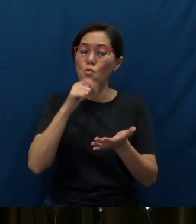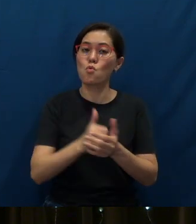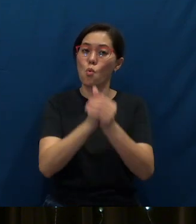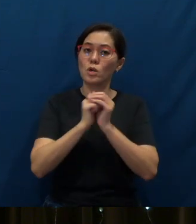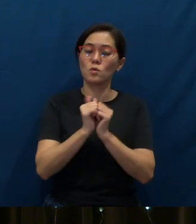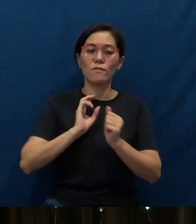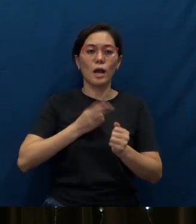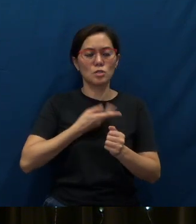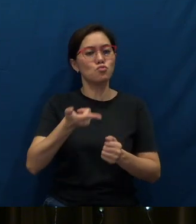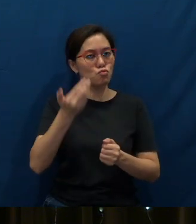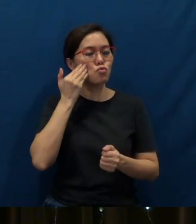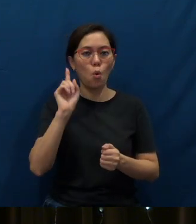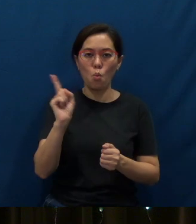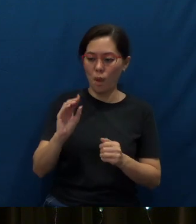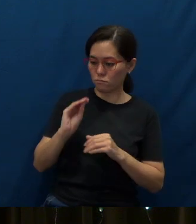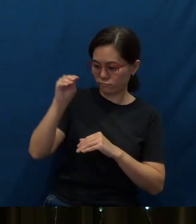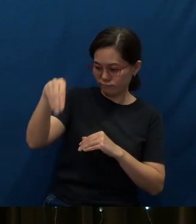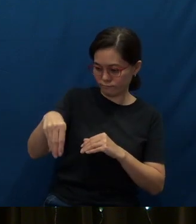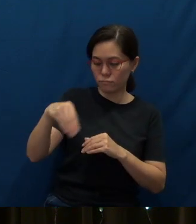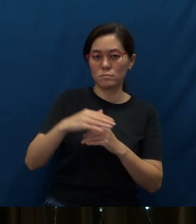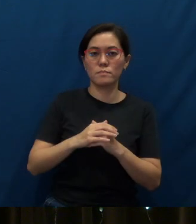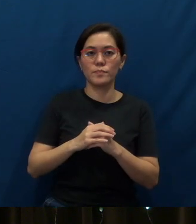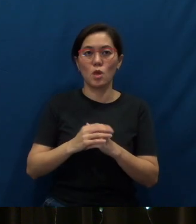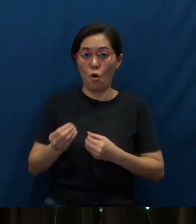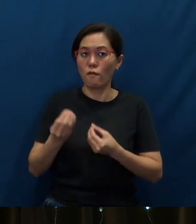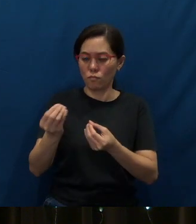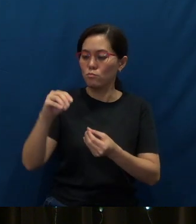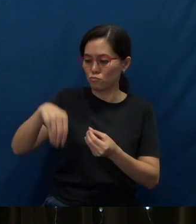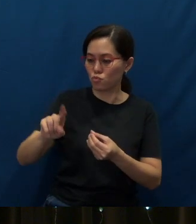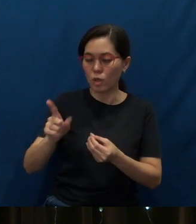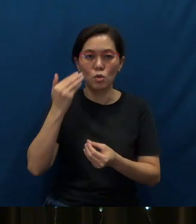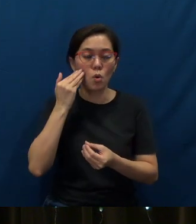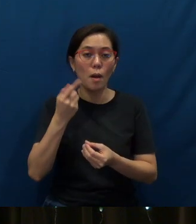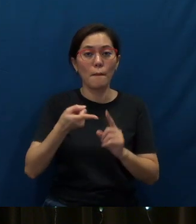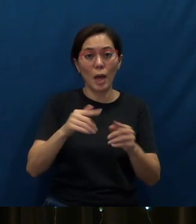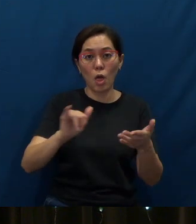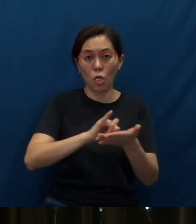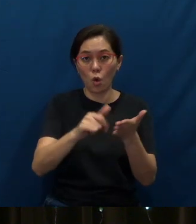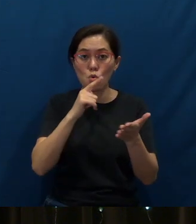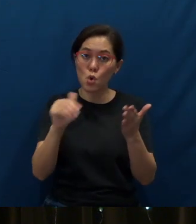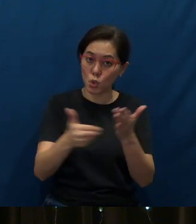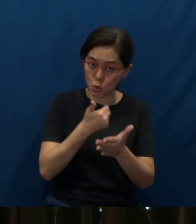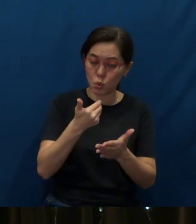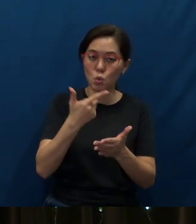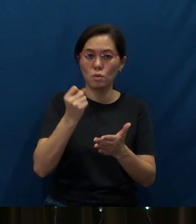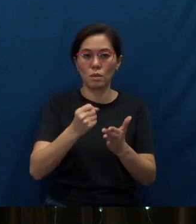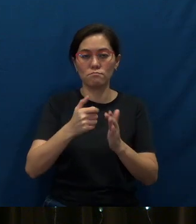you know where to drop your tithes and offerings. But for those of you who are new, you can actually scan the QR code